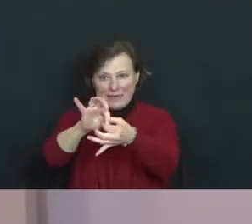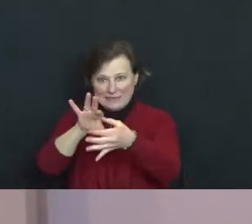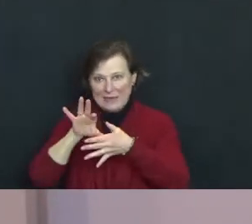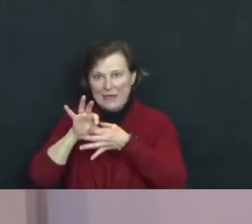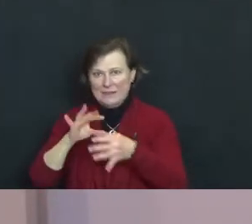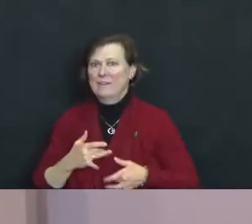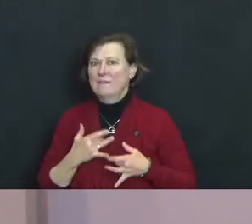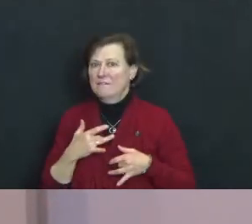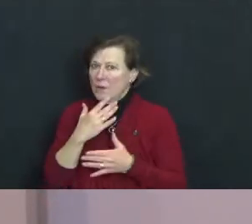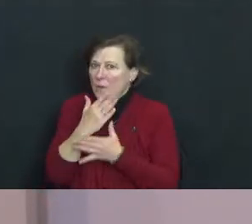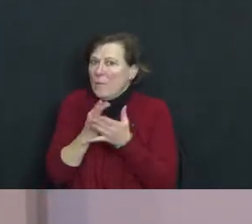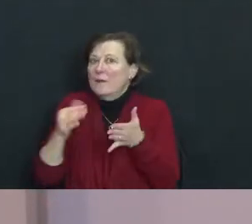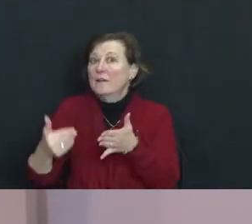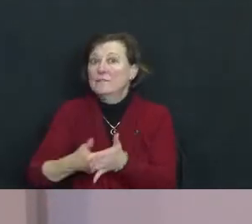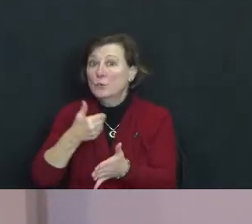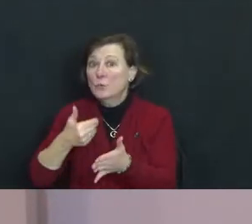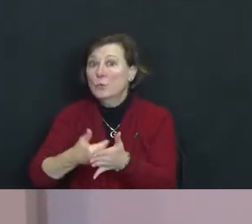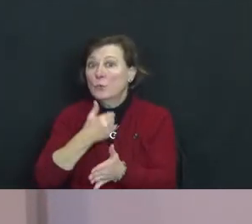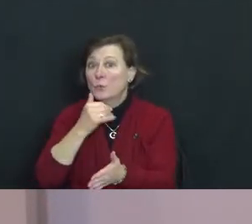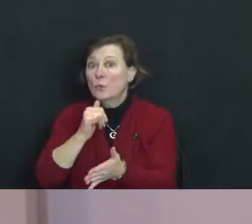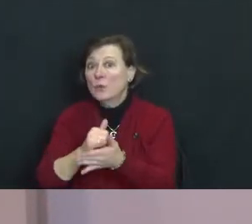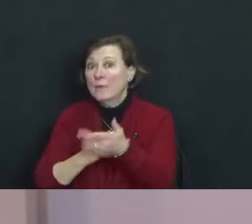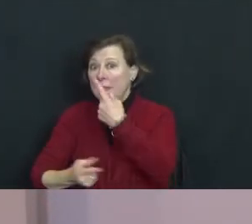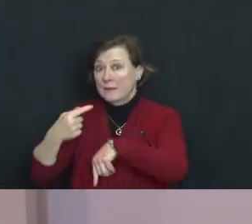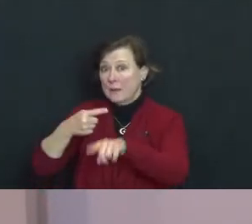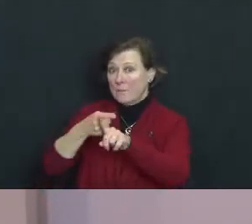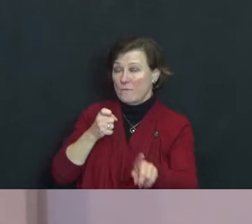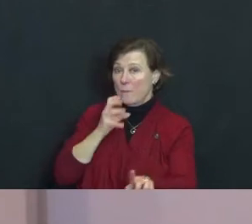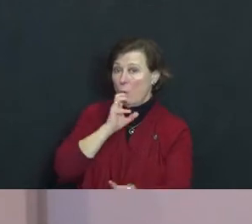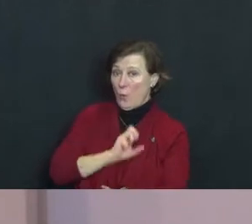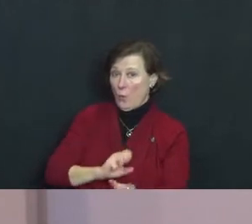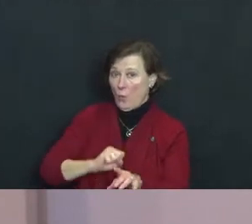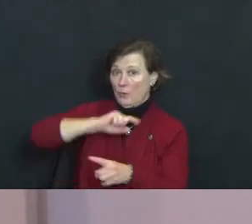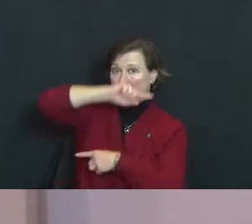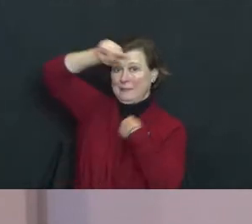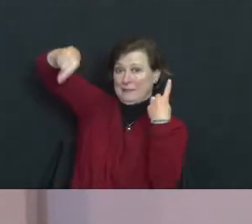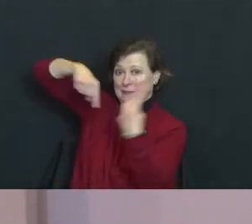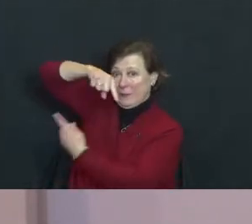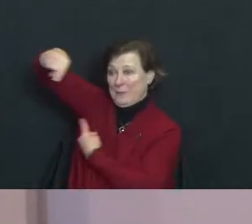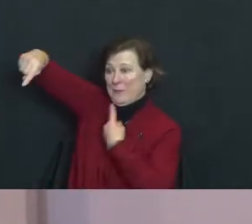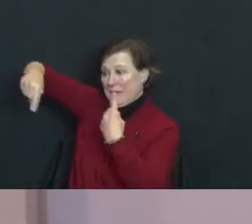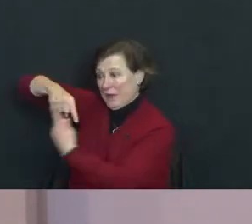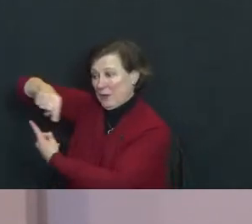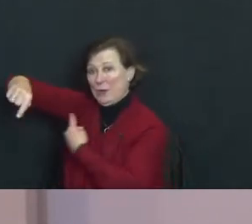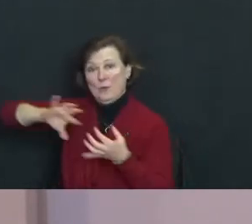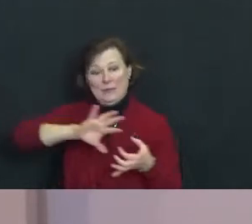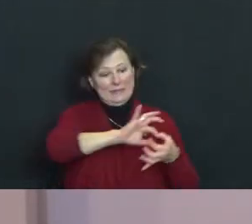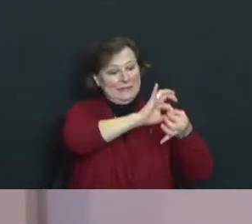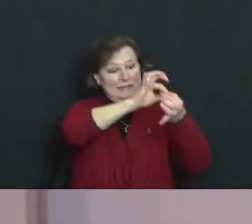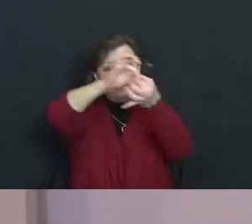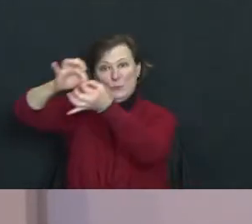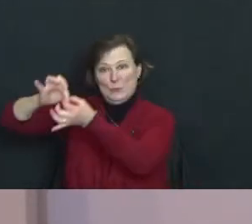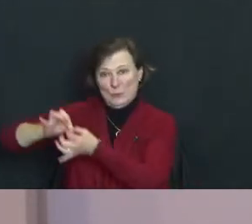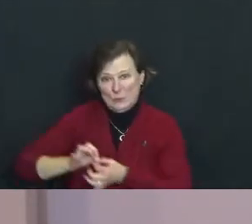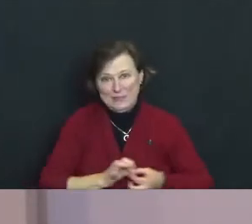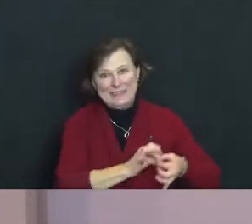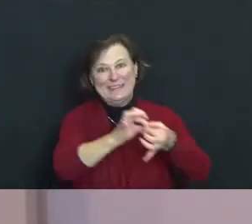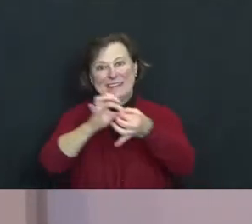of the new that grows from the old in the spiraling unity of year.